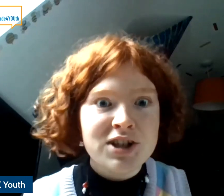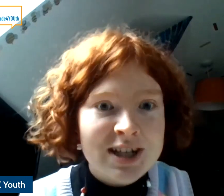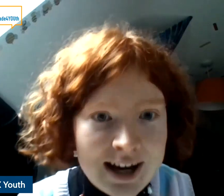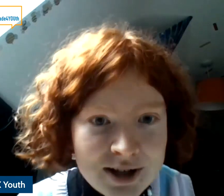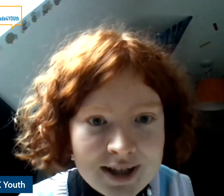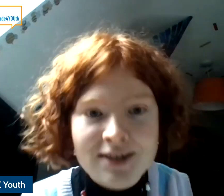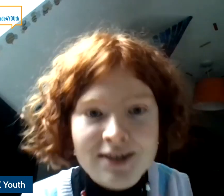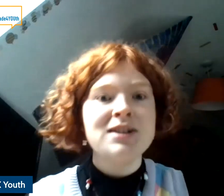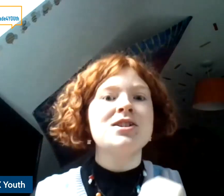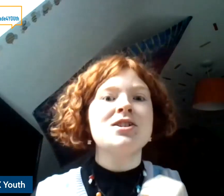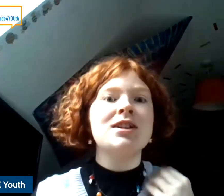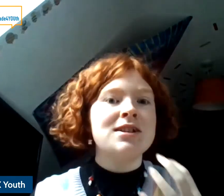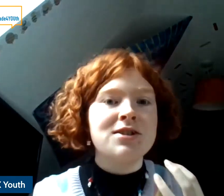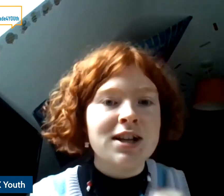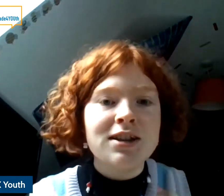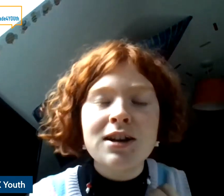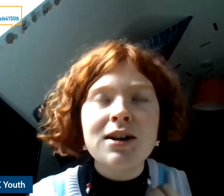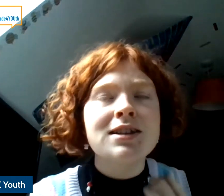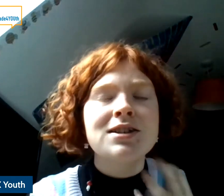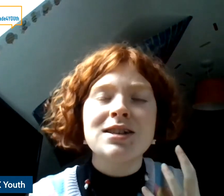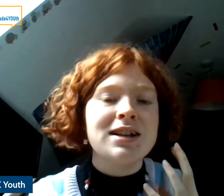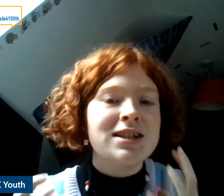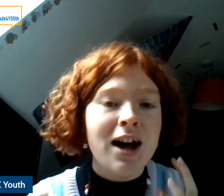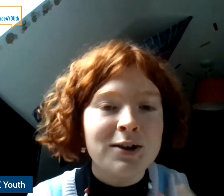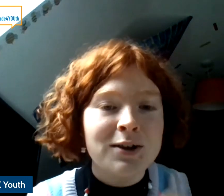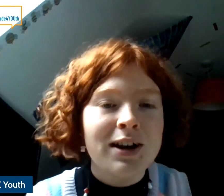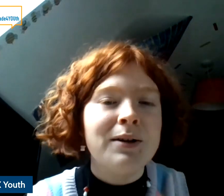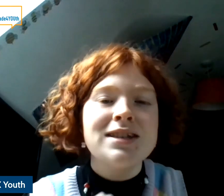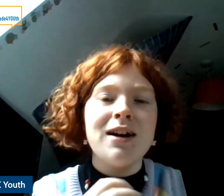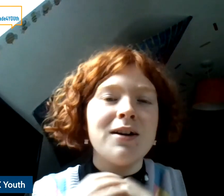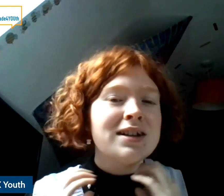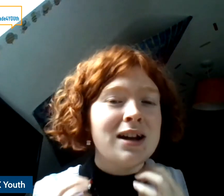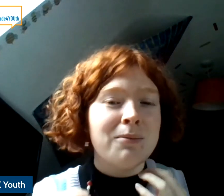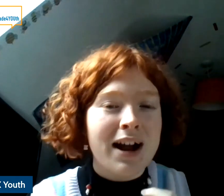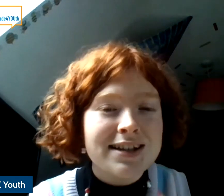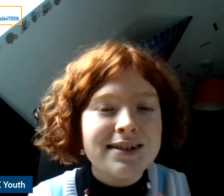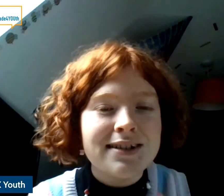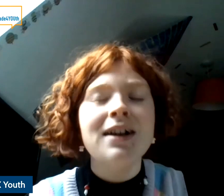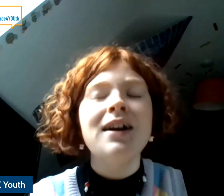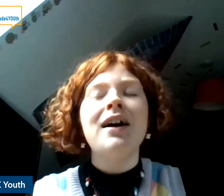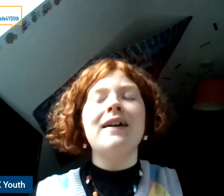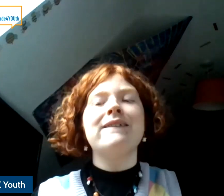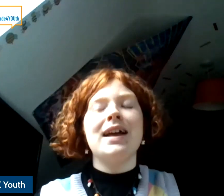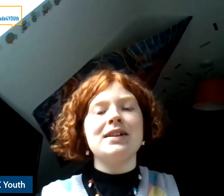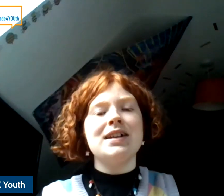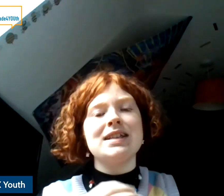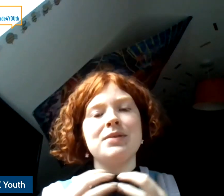digital literacy, it's not going it's not practical, I feel like there needs